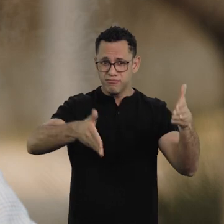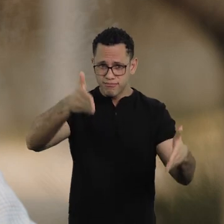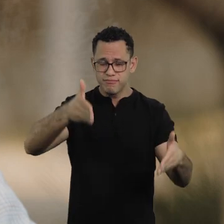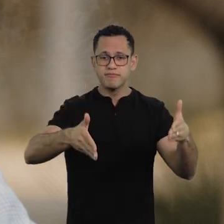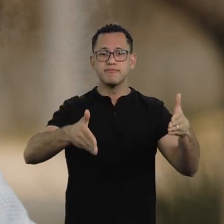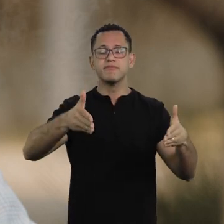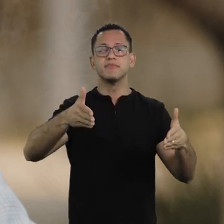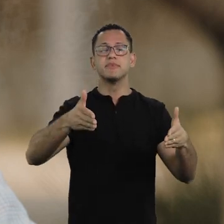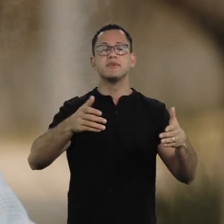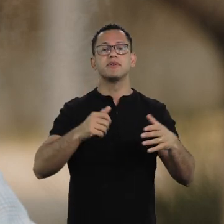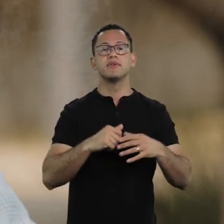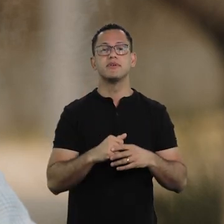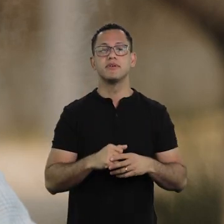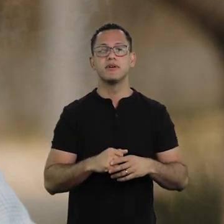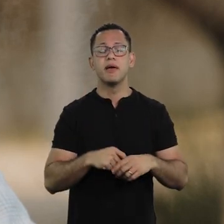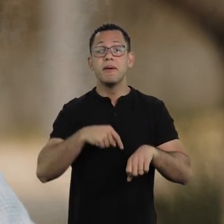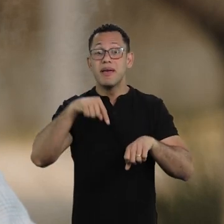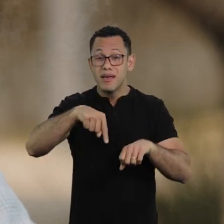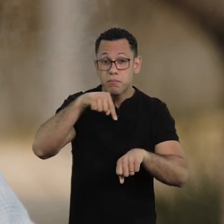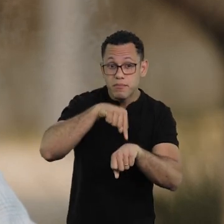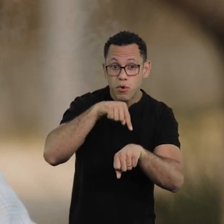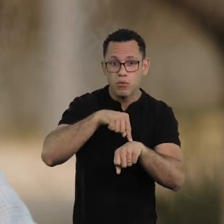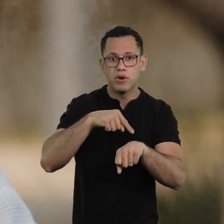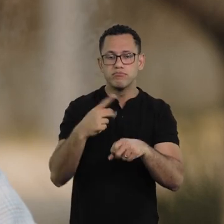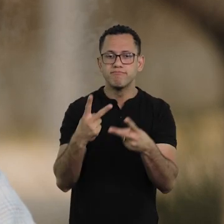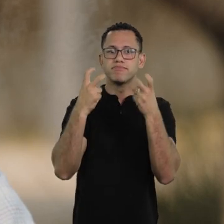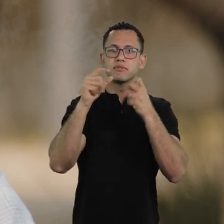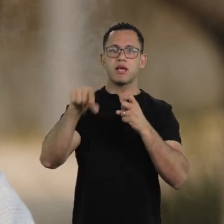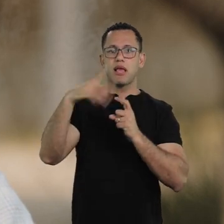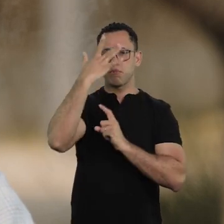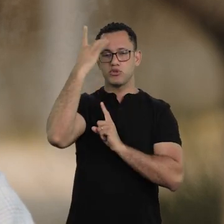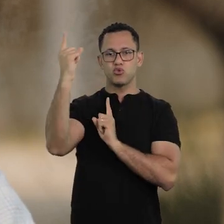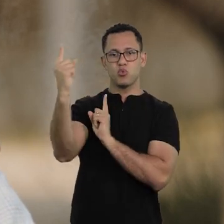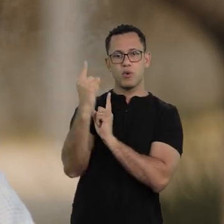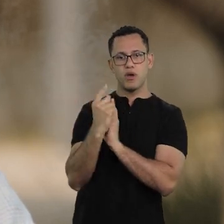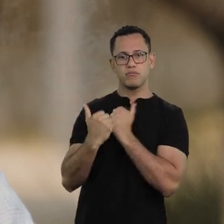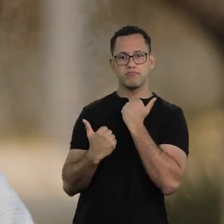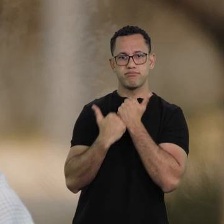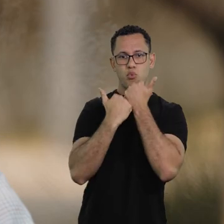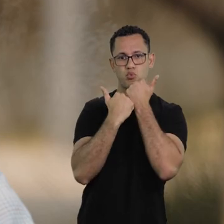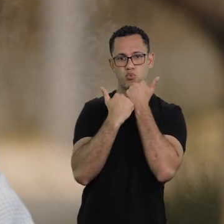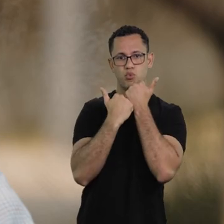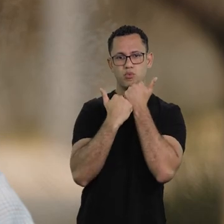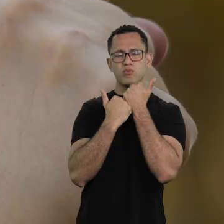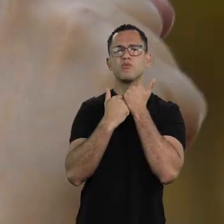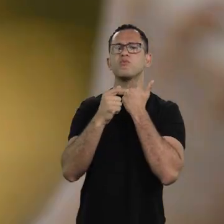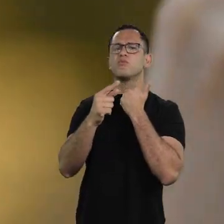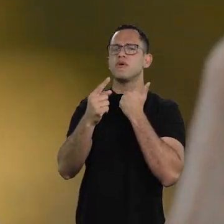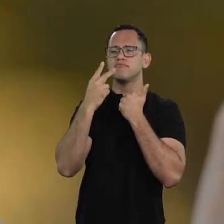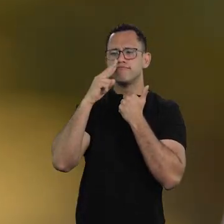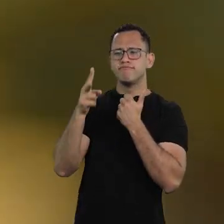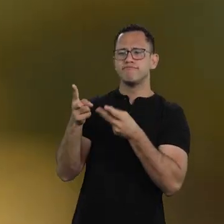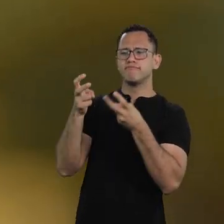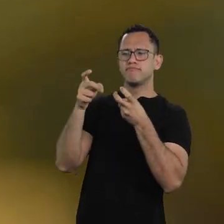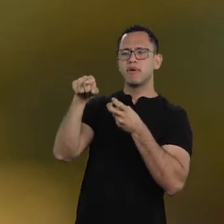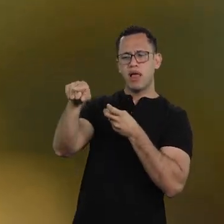in this time, that we know those that are next to us, we know those we can count on